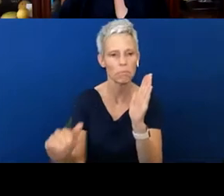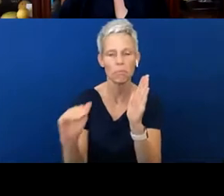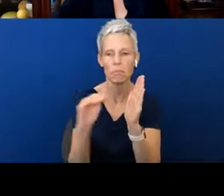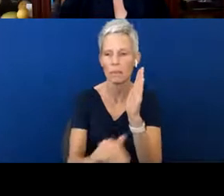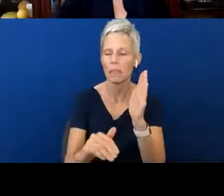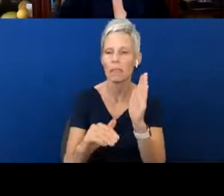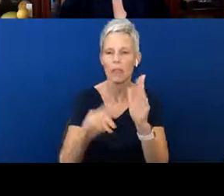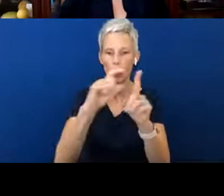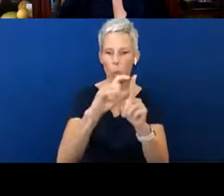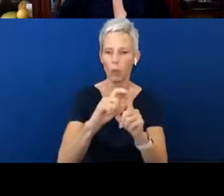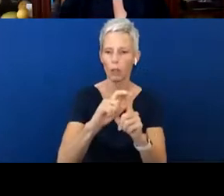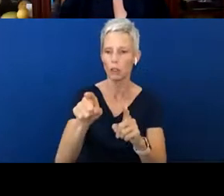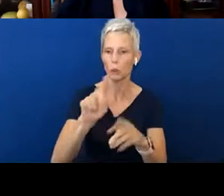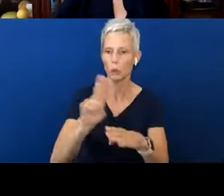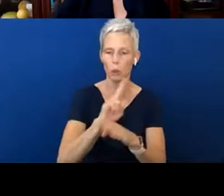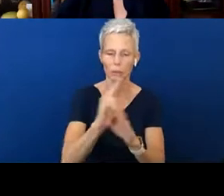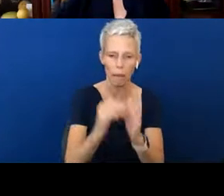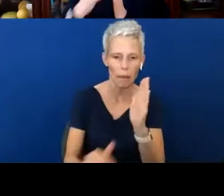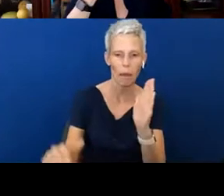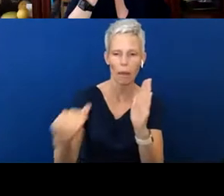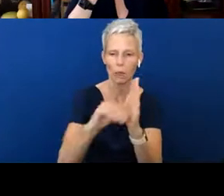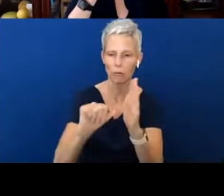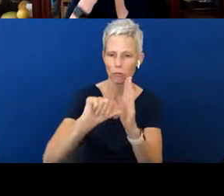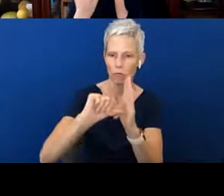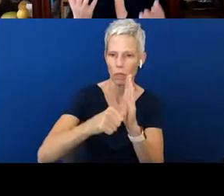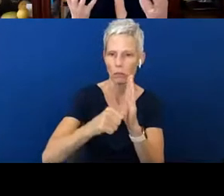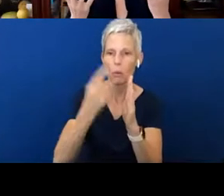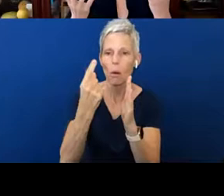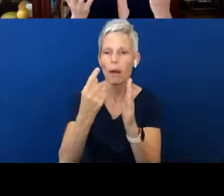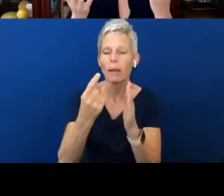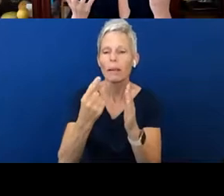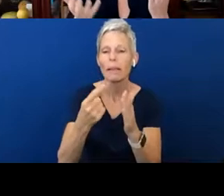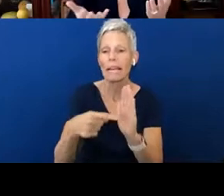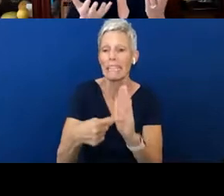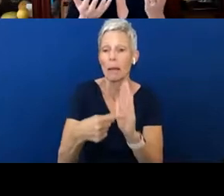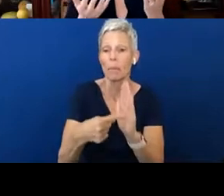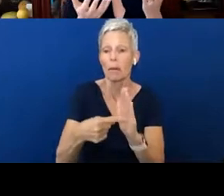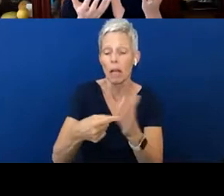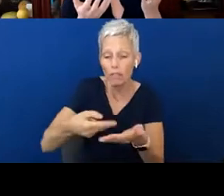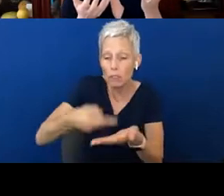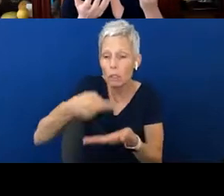I really like the example of shaking the spoon. For your child to understand or